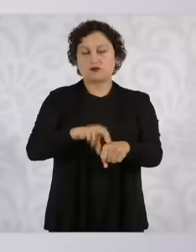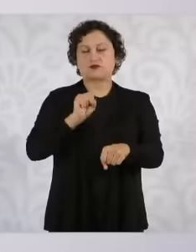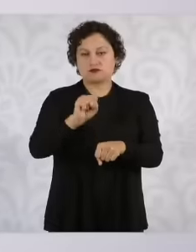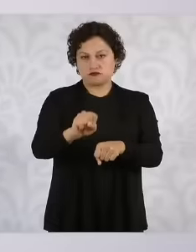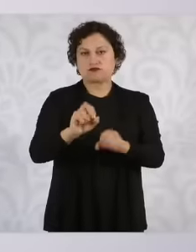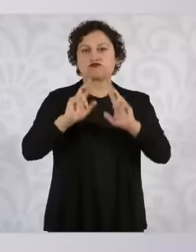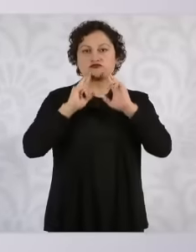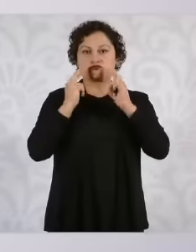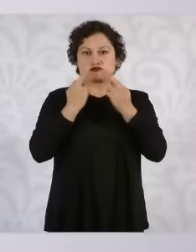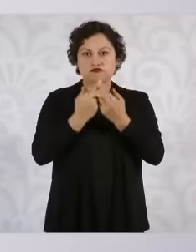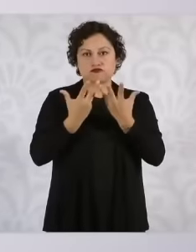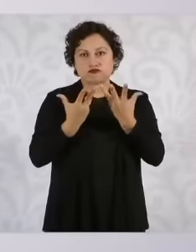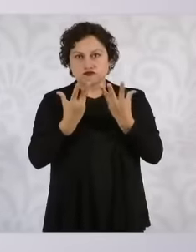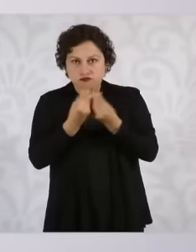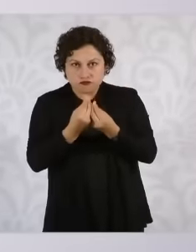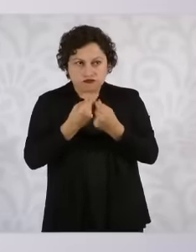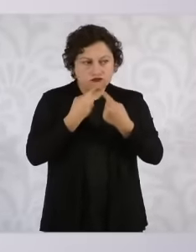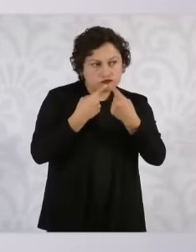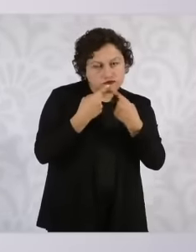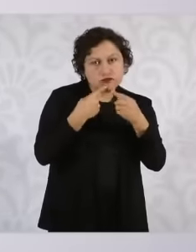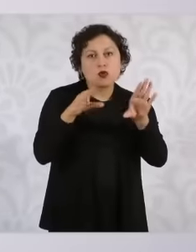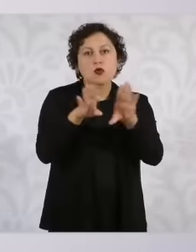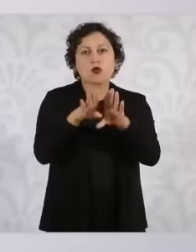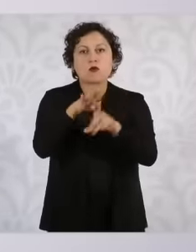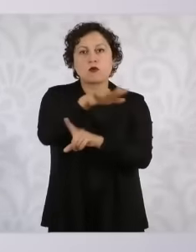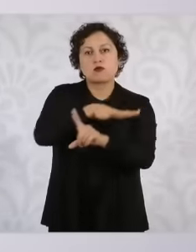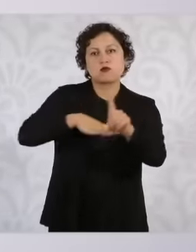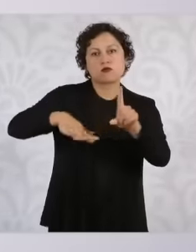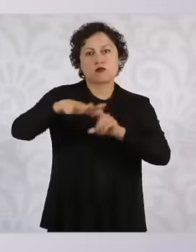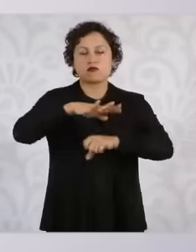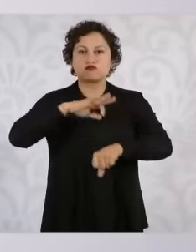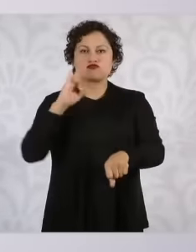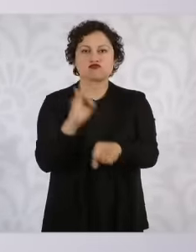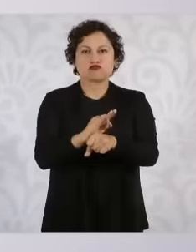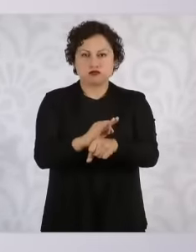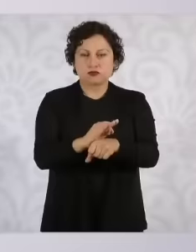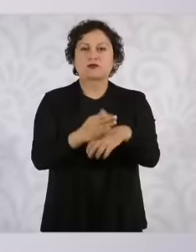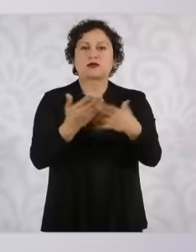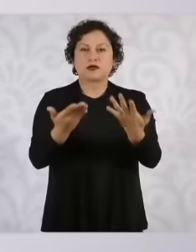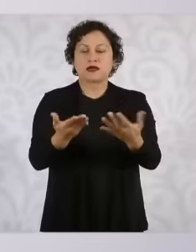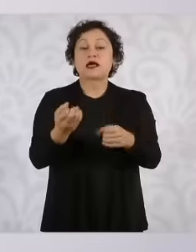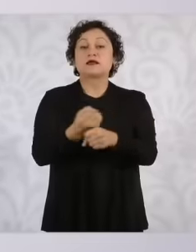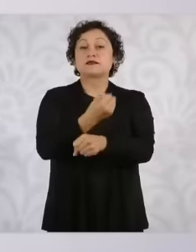security in Culiacán. The Ministry of National Defense made a very important deployment